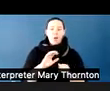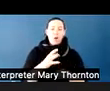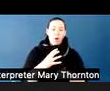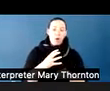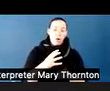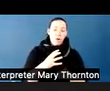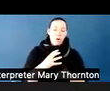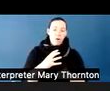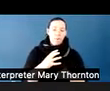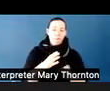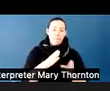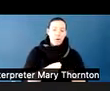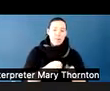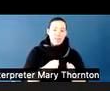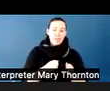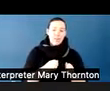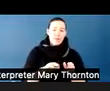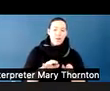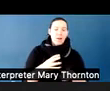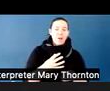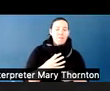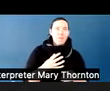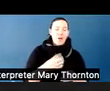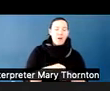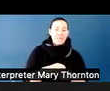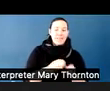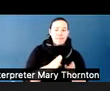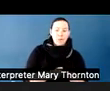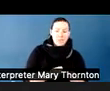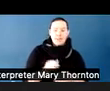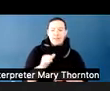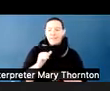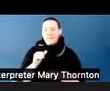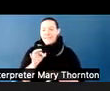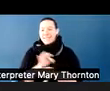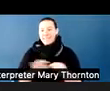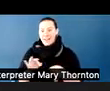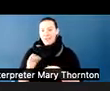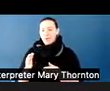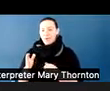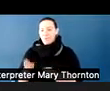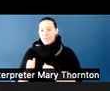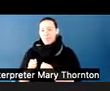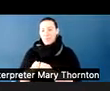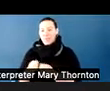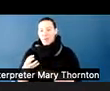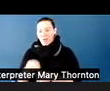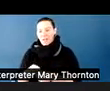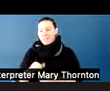We are continuing to work on making that language shift. It's been a long road for us, as at least Patty